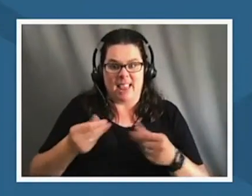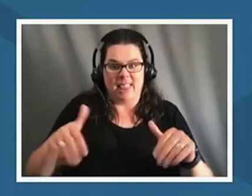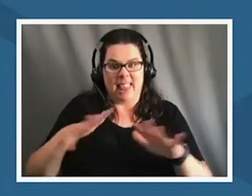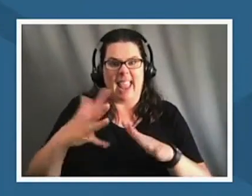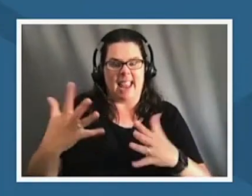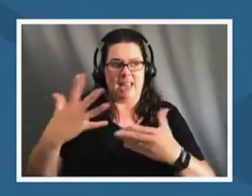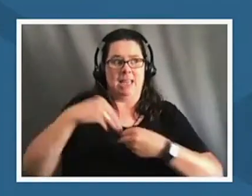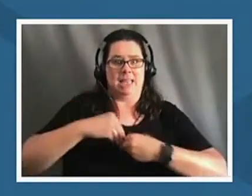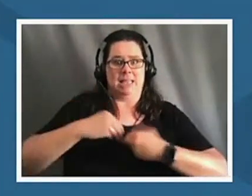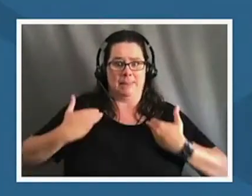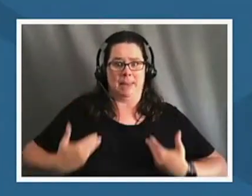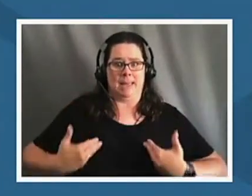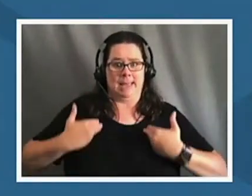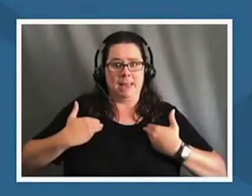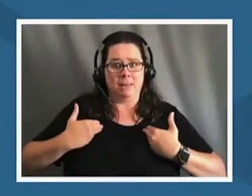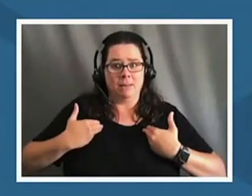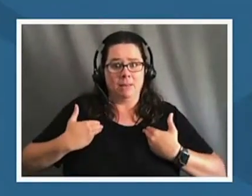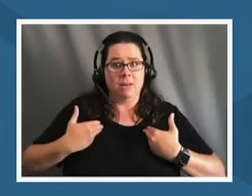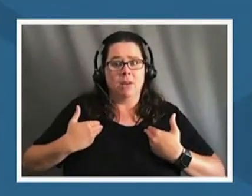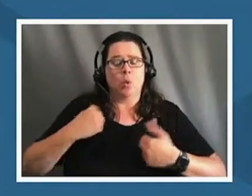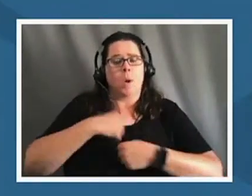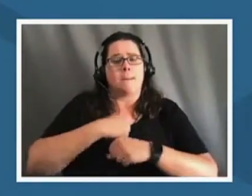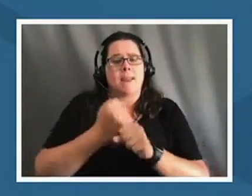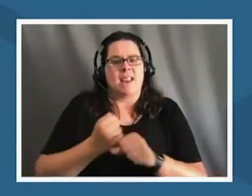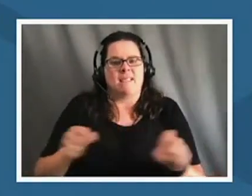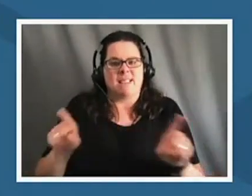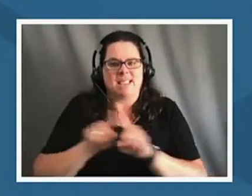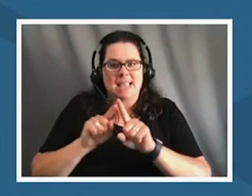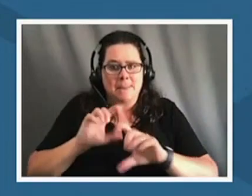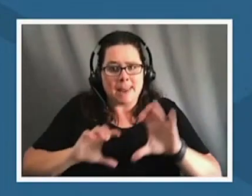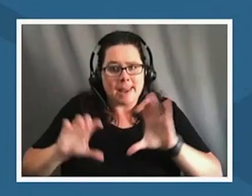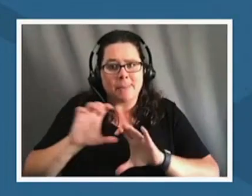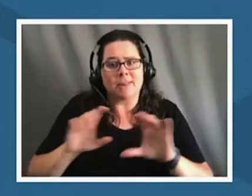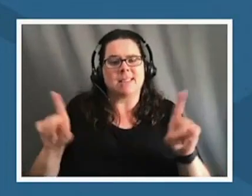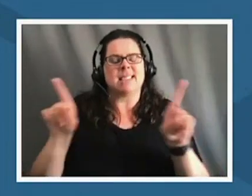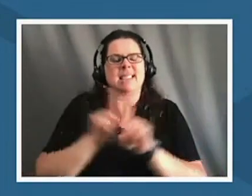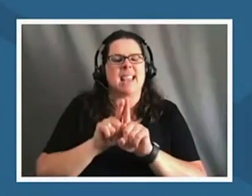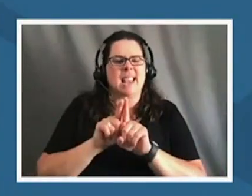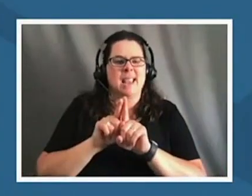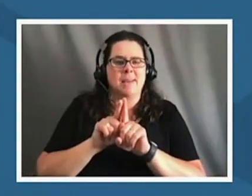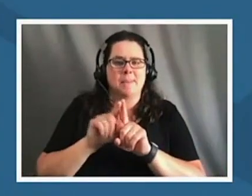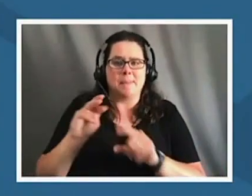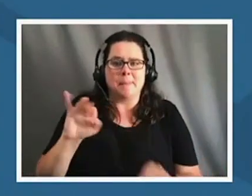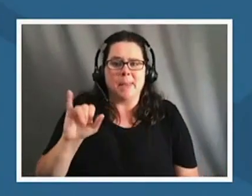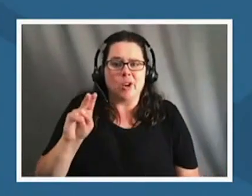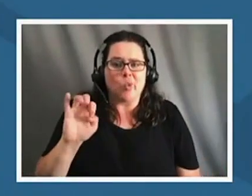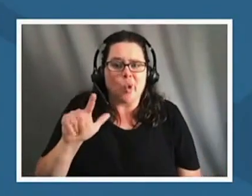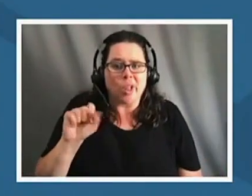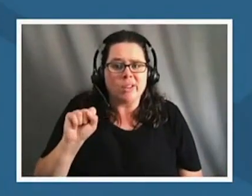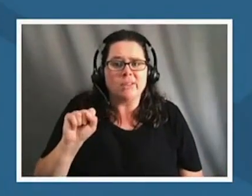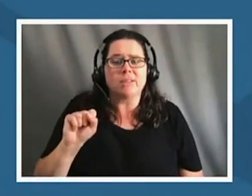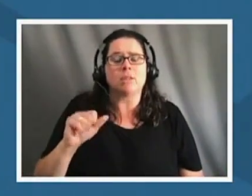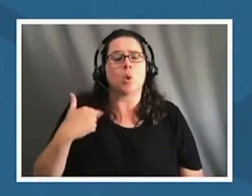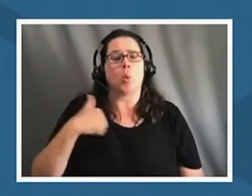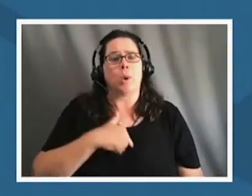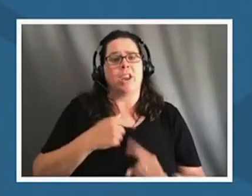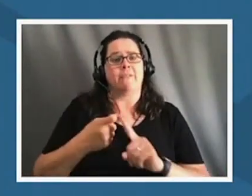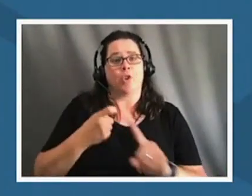we're made up of the same chemicals and minerals and